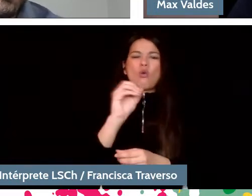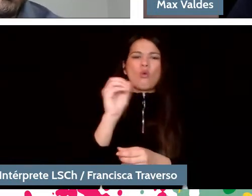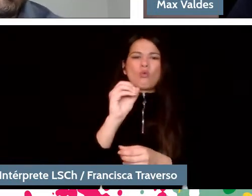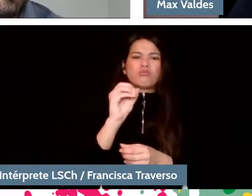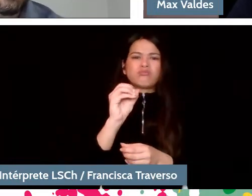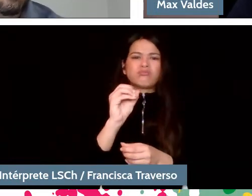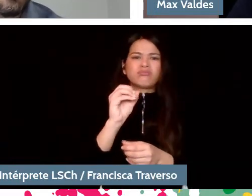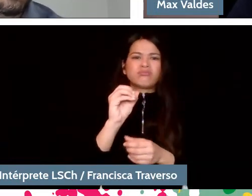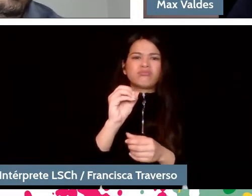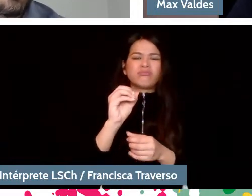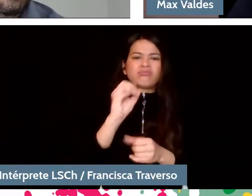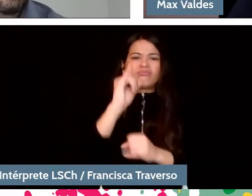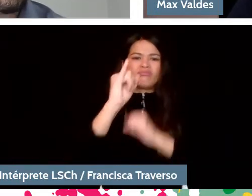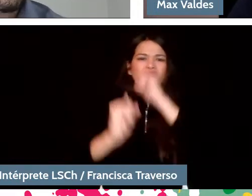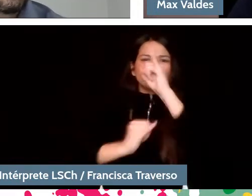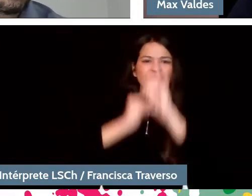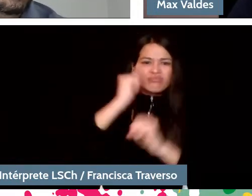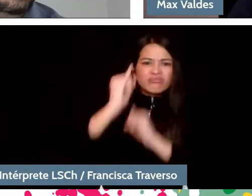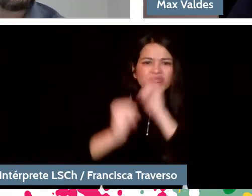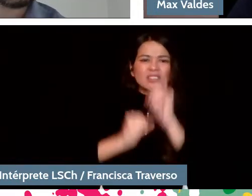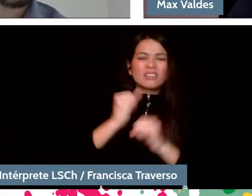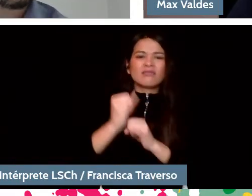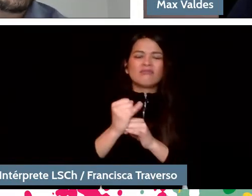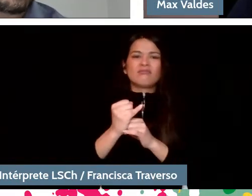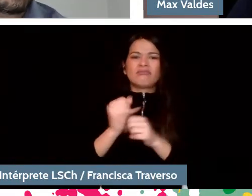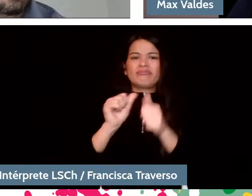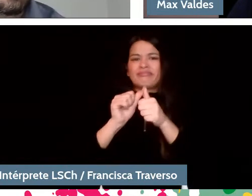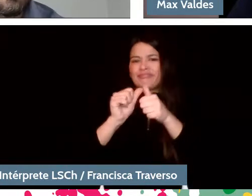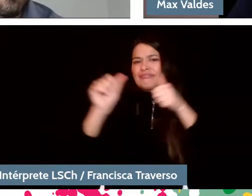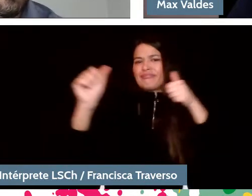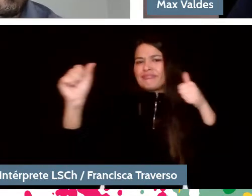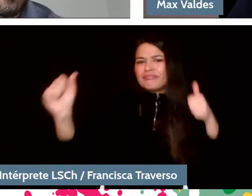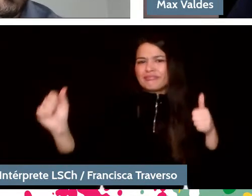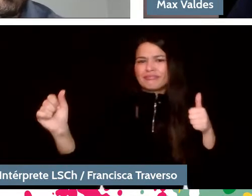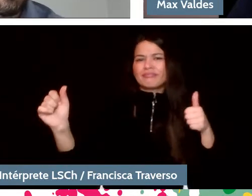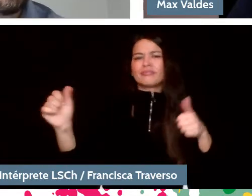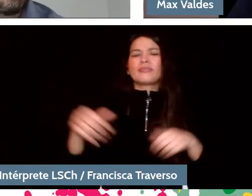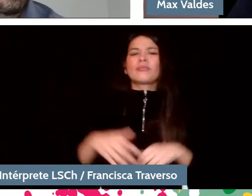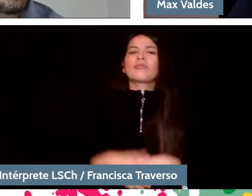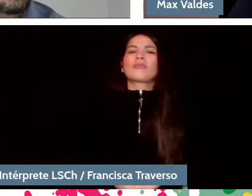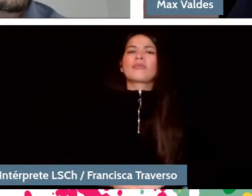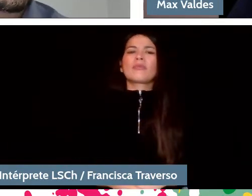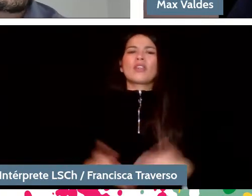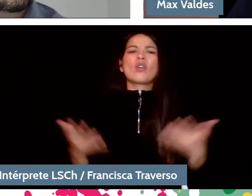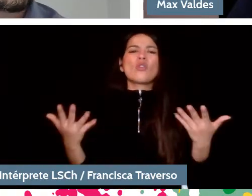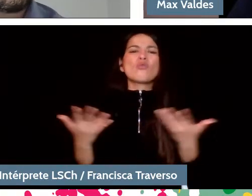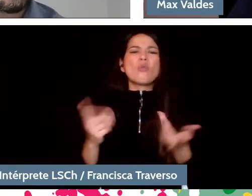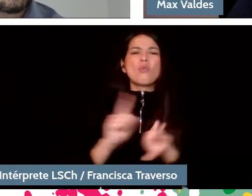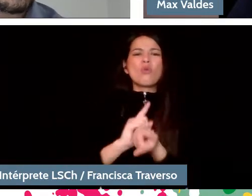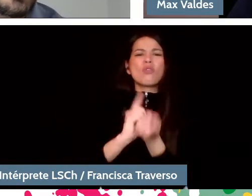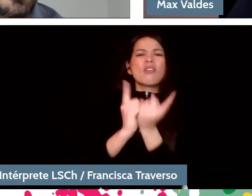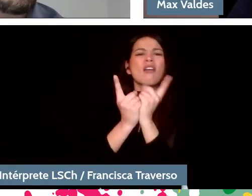But also, maybe because of that place, how do you feel that has changed? To say, how is this need to return to the room,